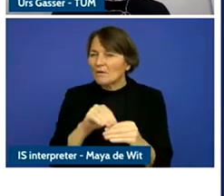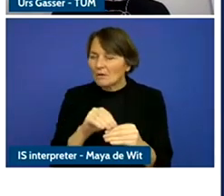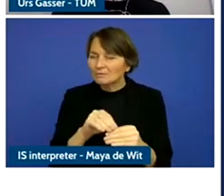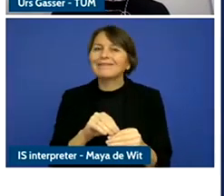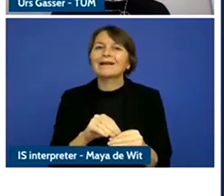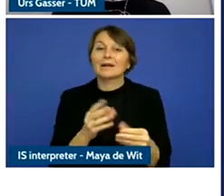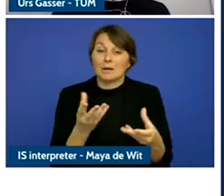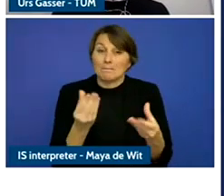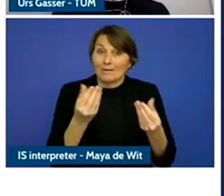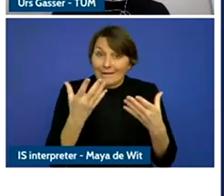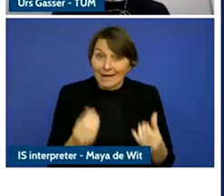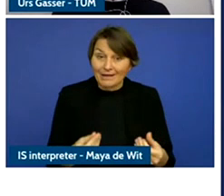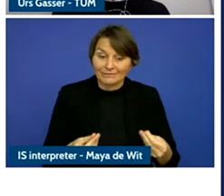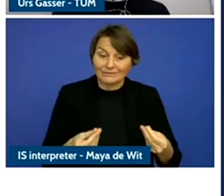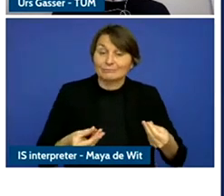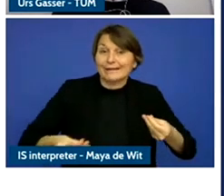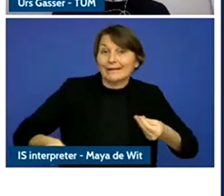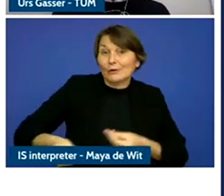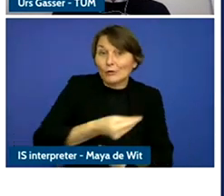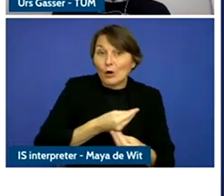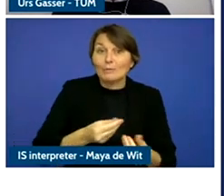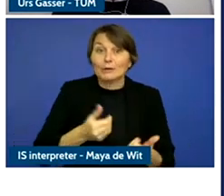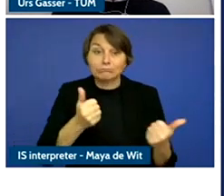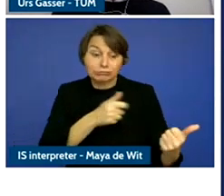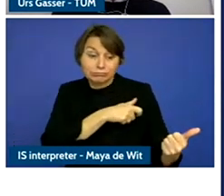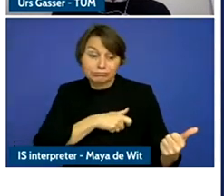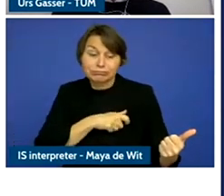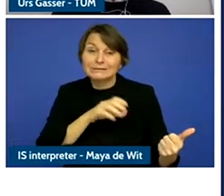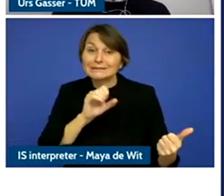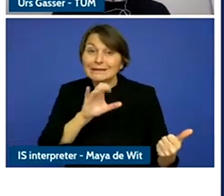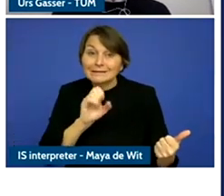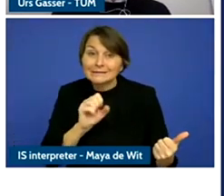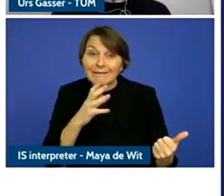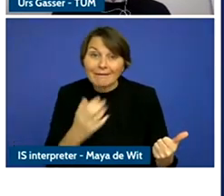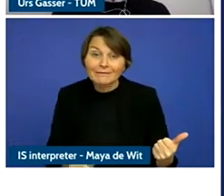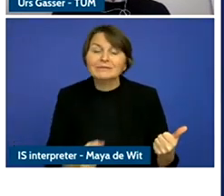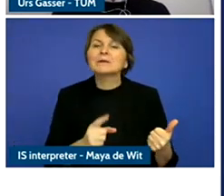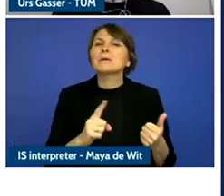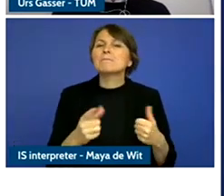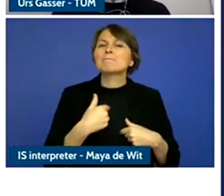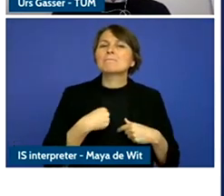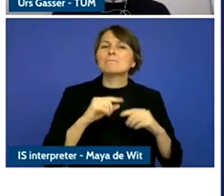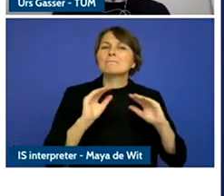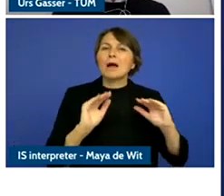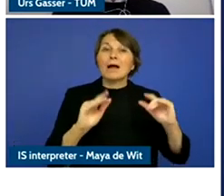I would also say, awareness doesn't equal agency so it's one thing to be aware of